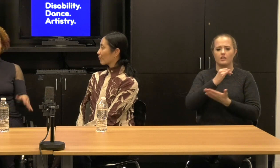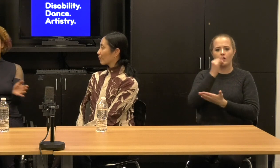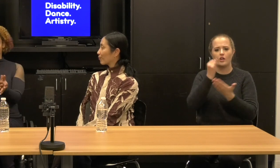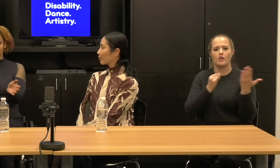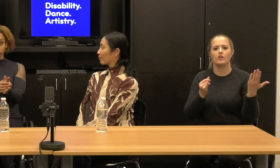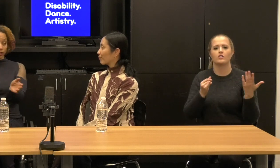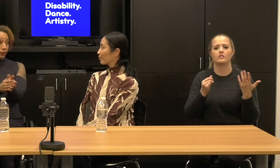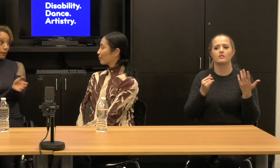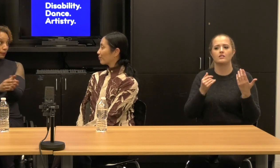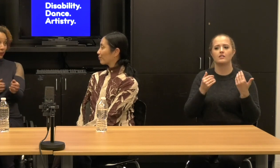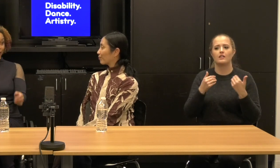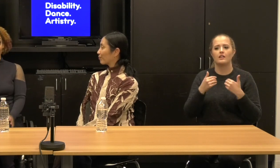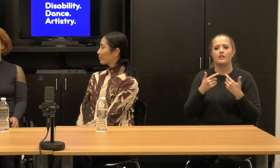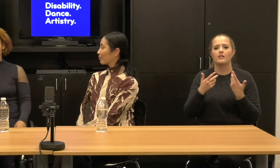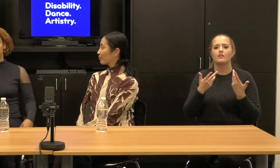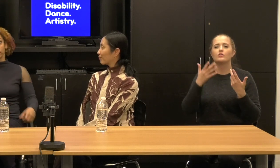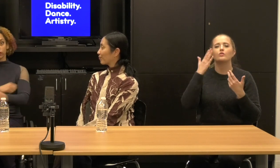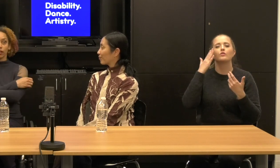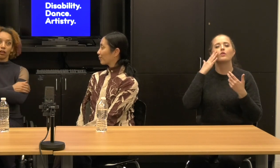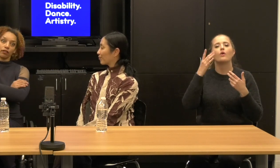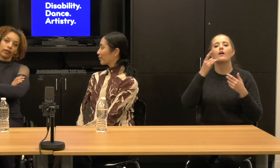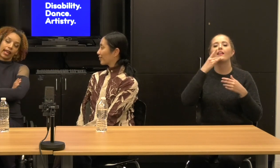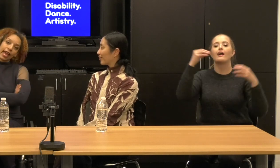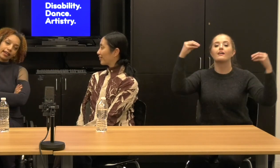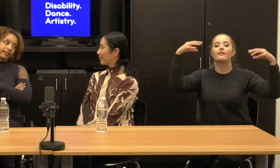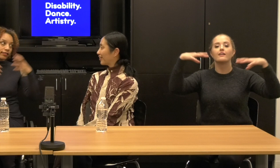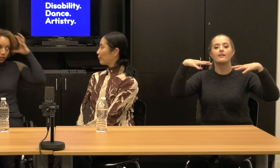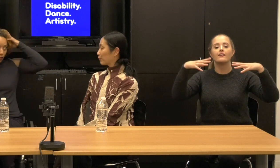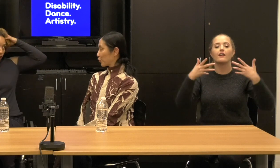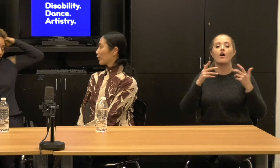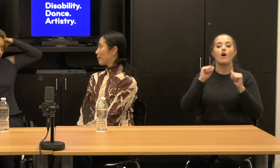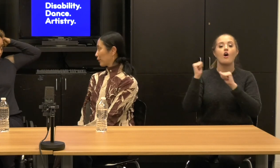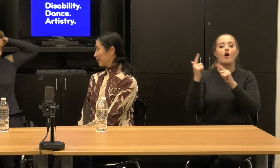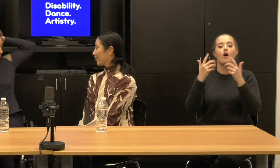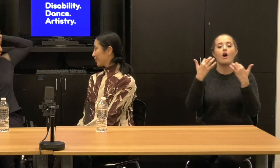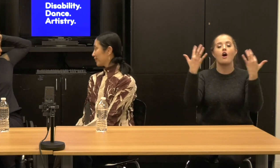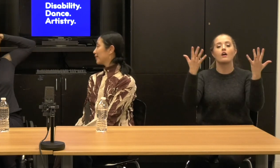up and then we all sit here in our heads and we talk about it.